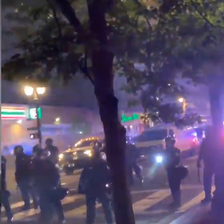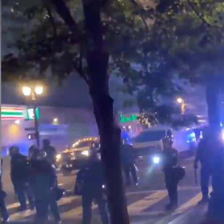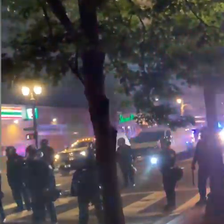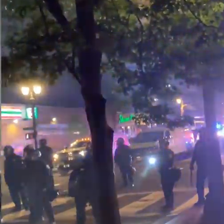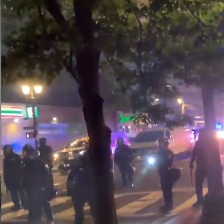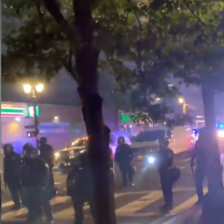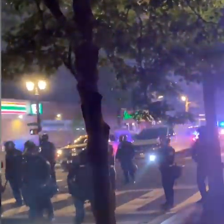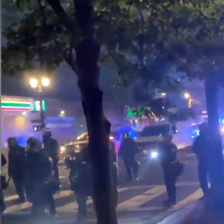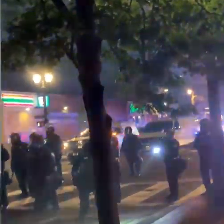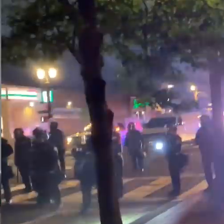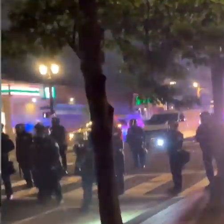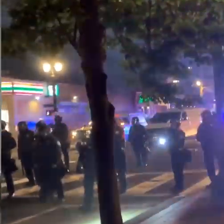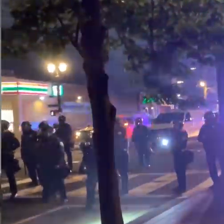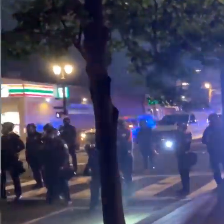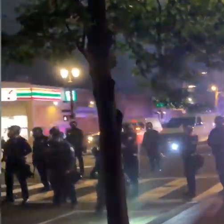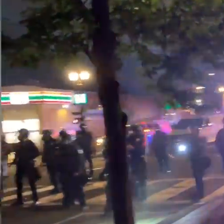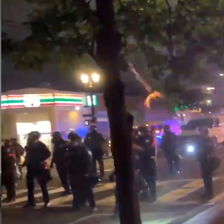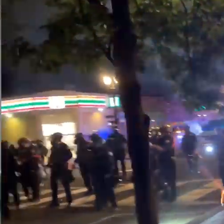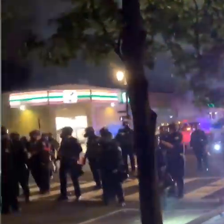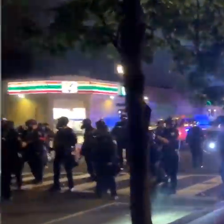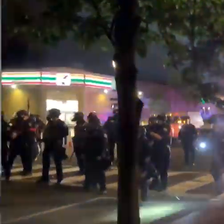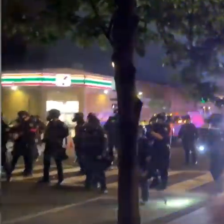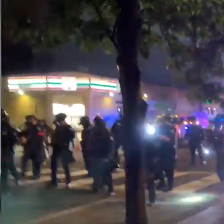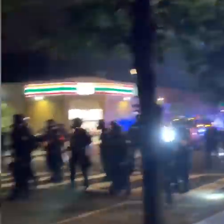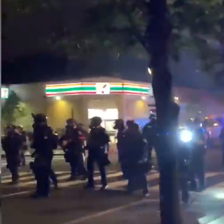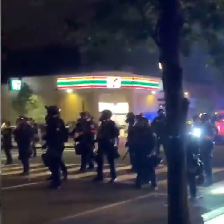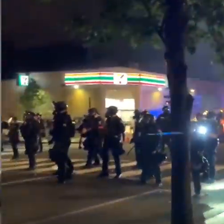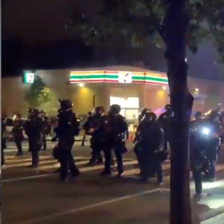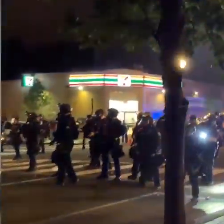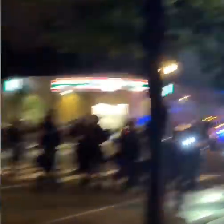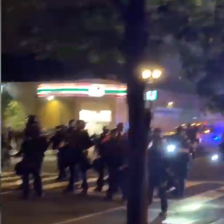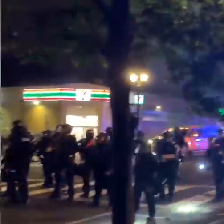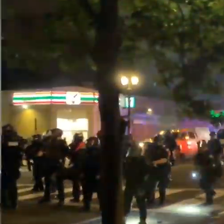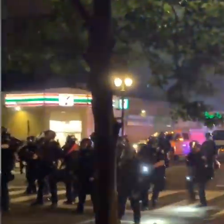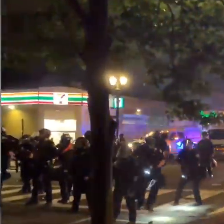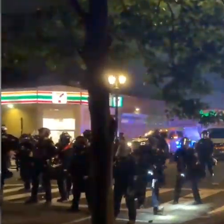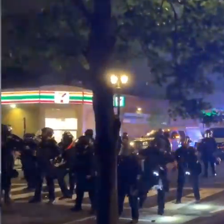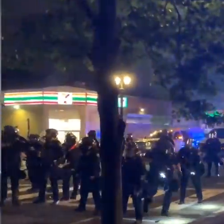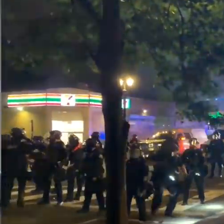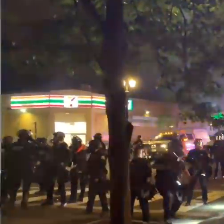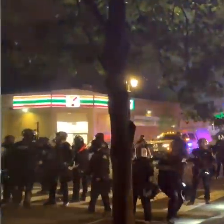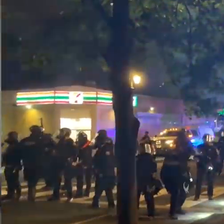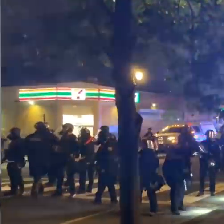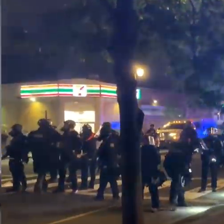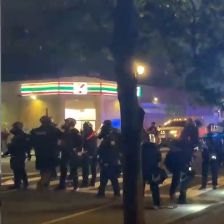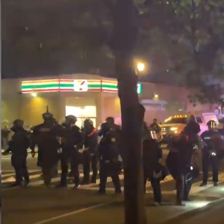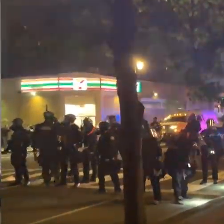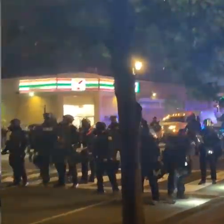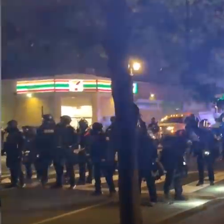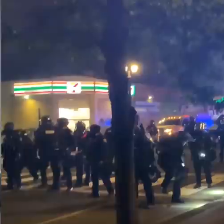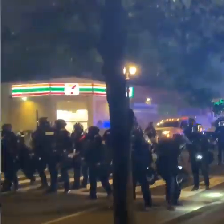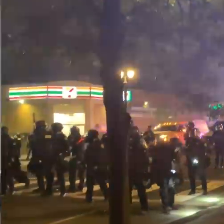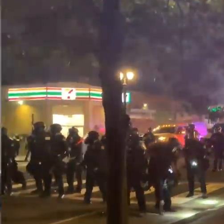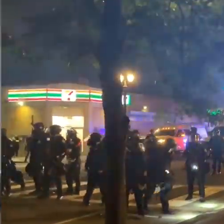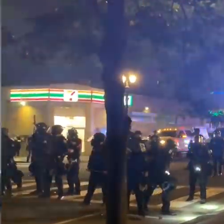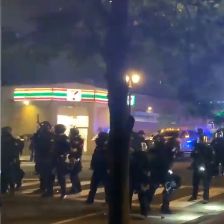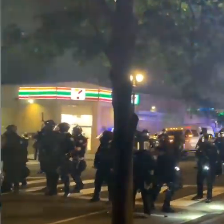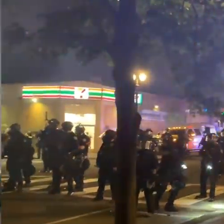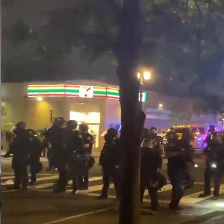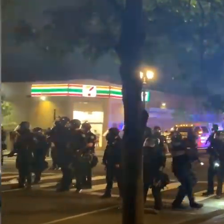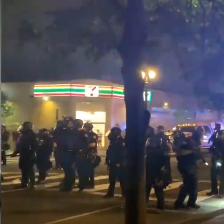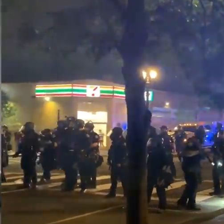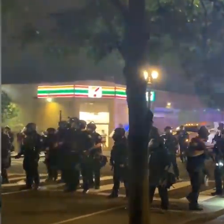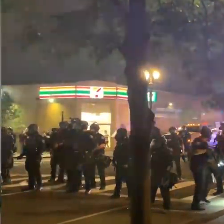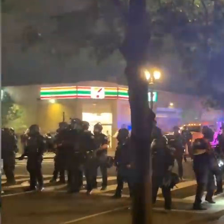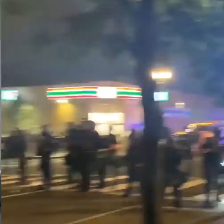You see an officer stomping out one firework that was thrown.